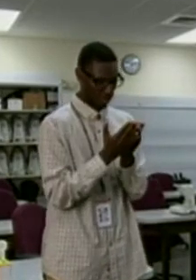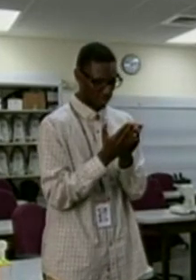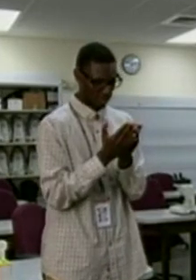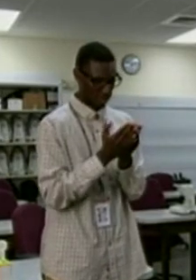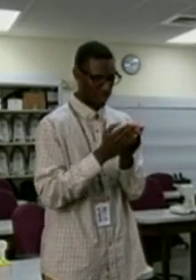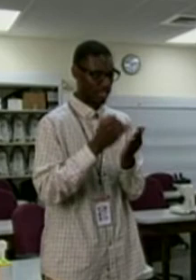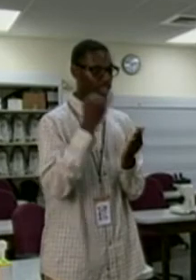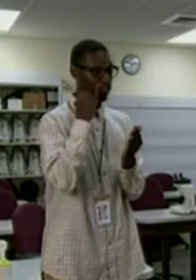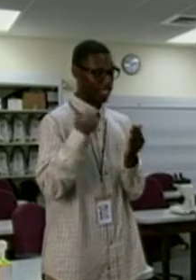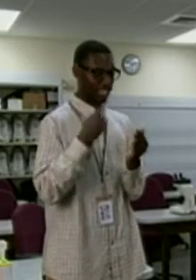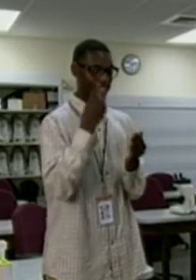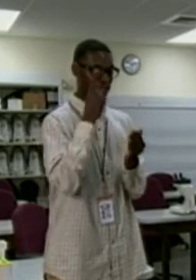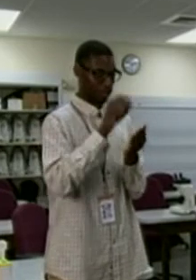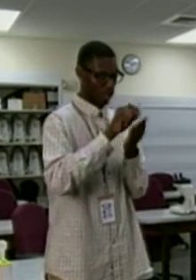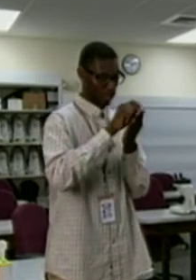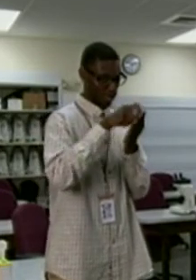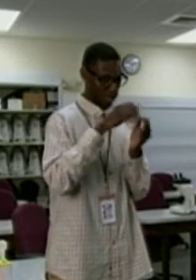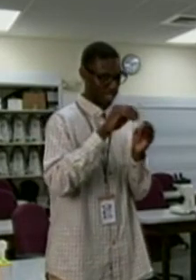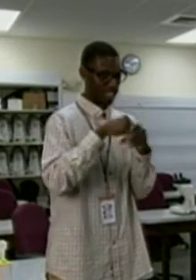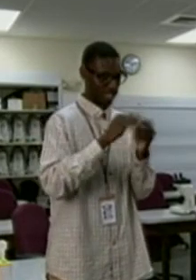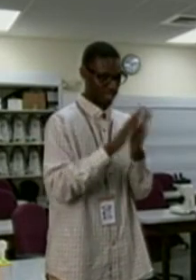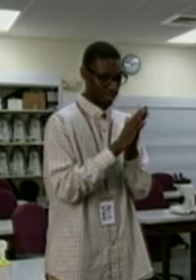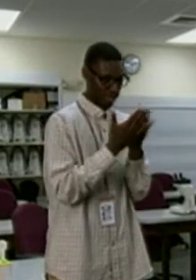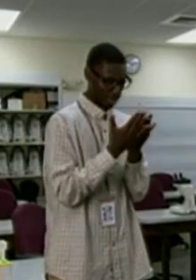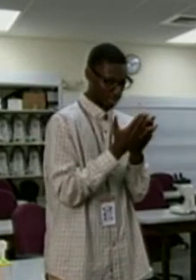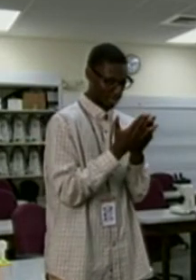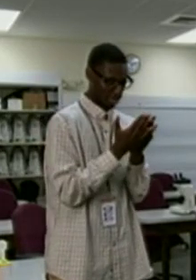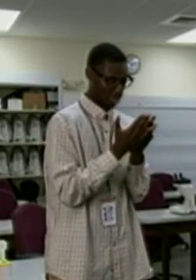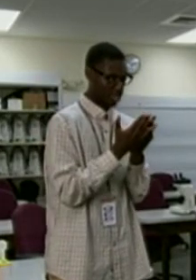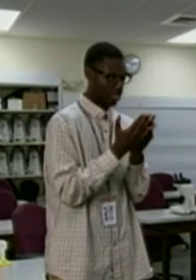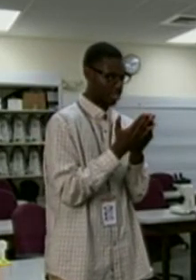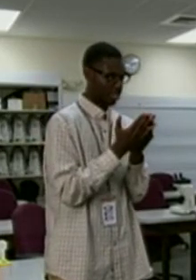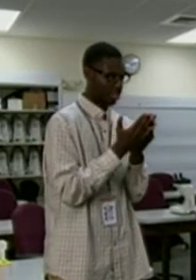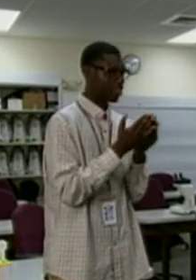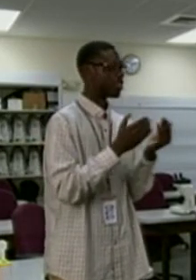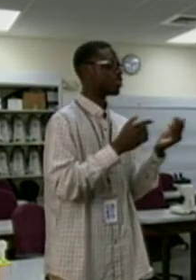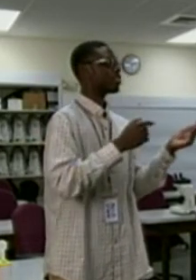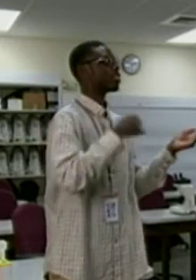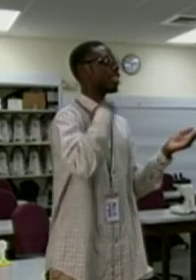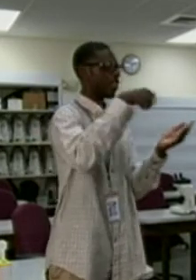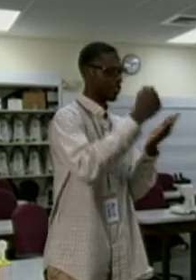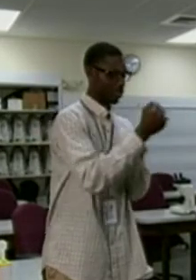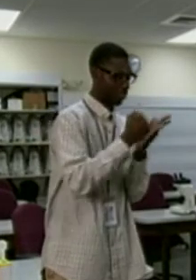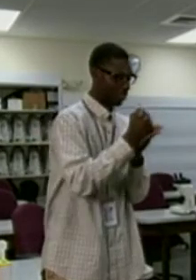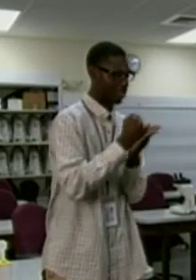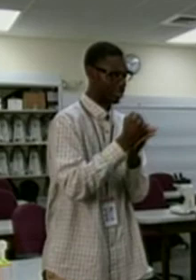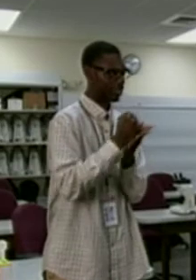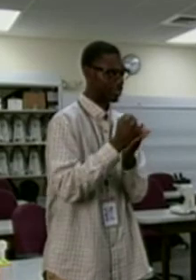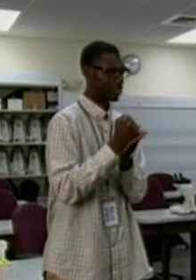book. If I see a mark, I clean it up --